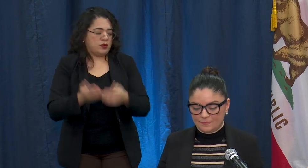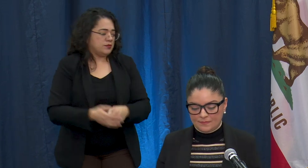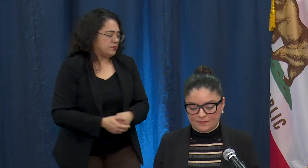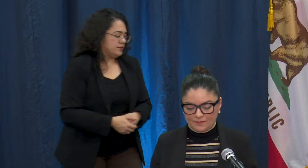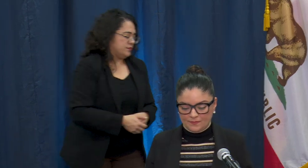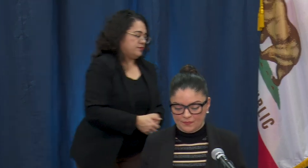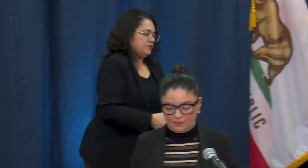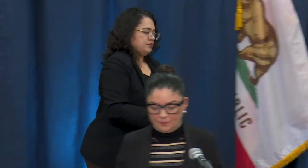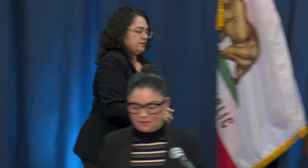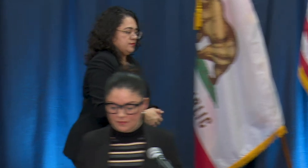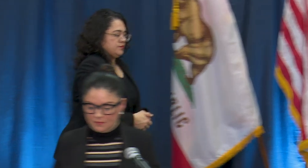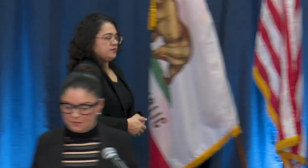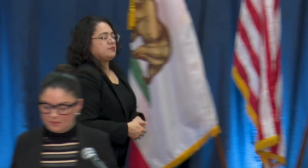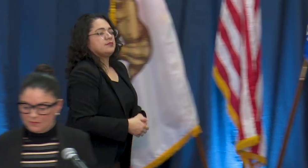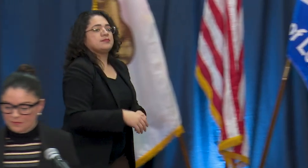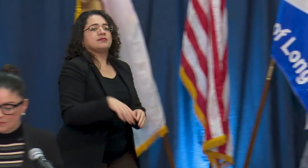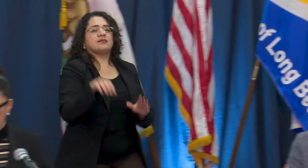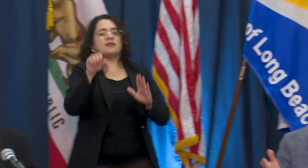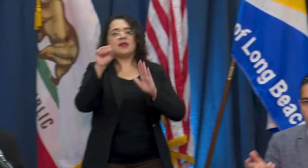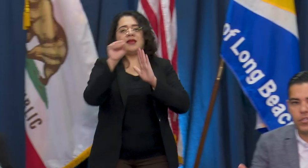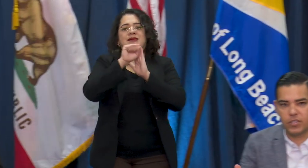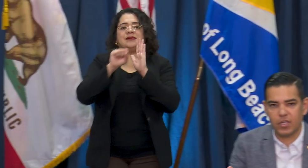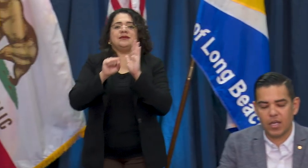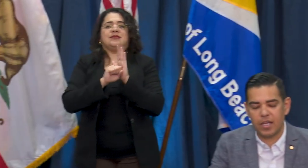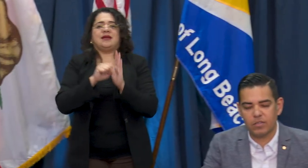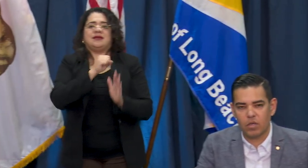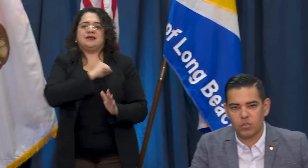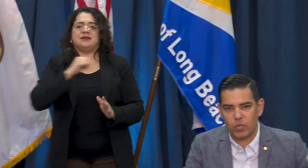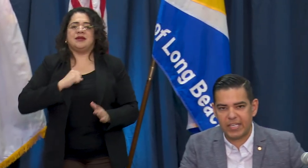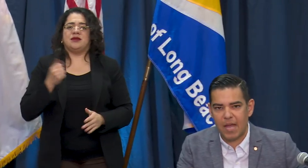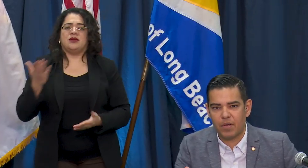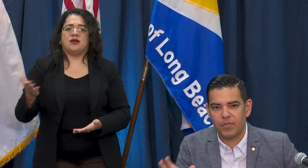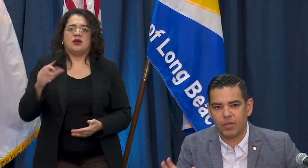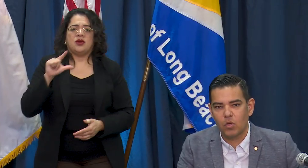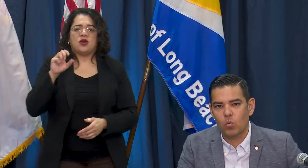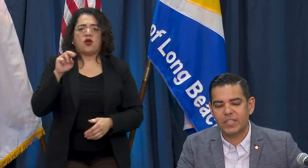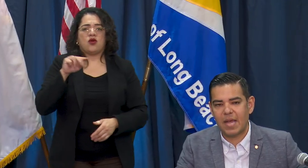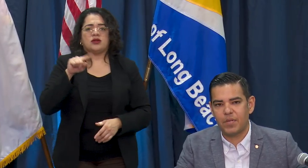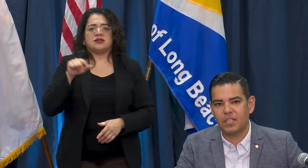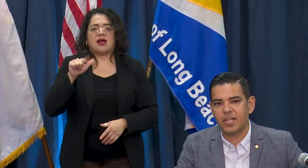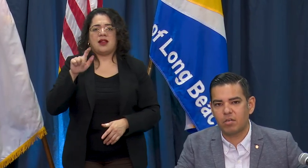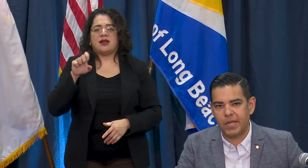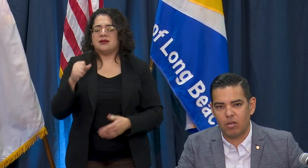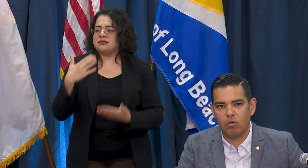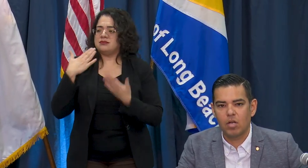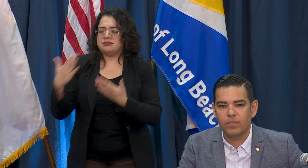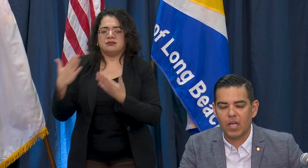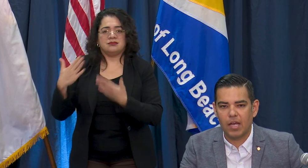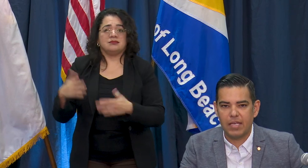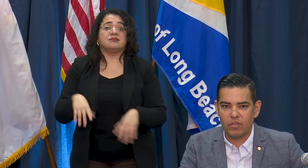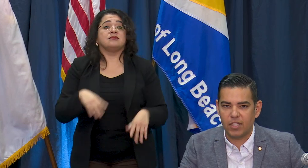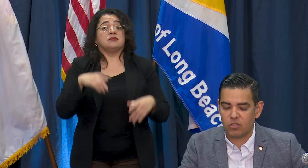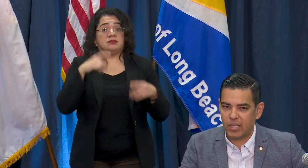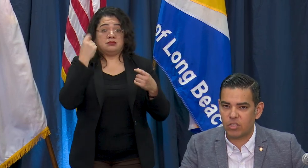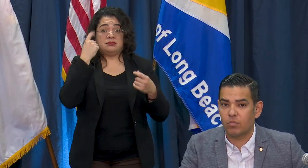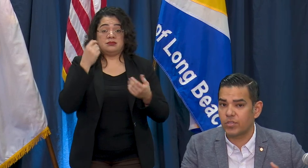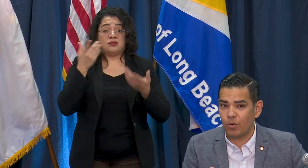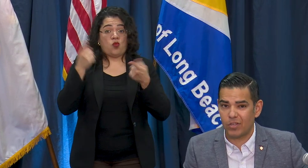want to thank State Senator Gonzalez again and just as a recap I think what's happening in Sacramento in the legislature of the support of the